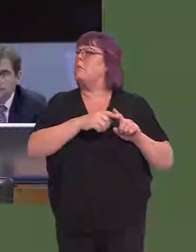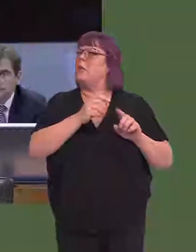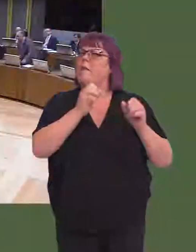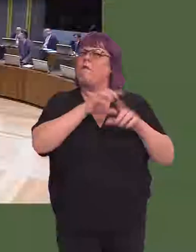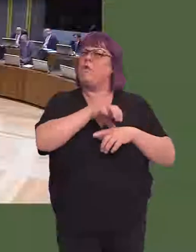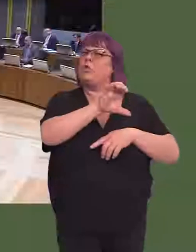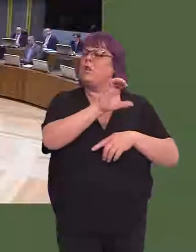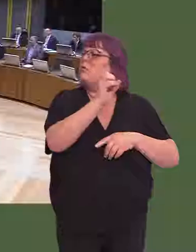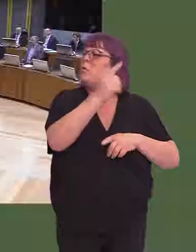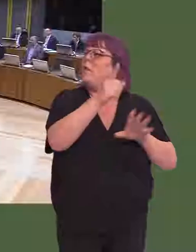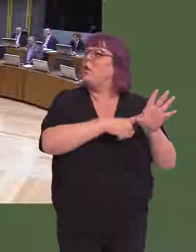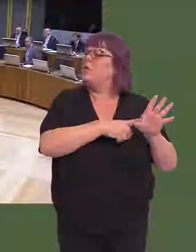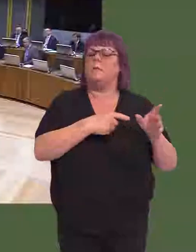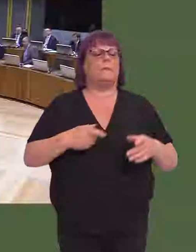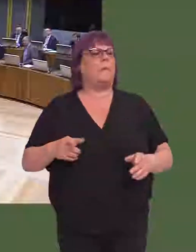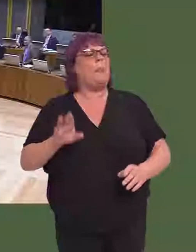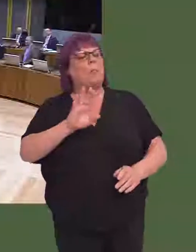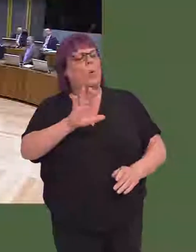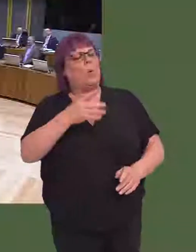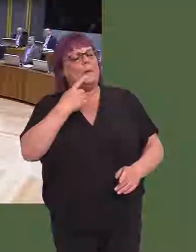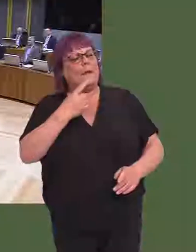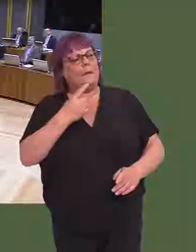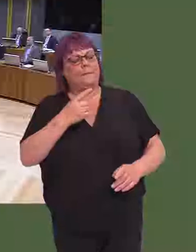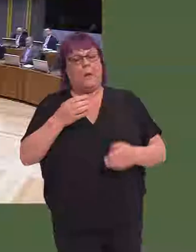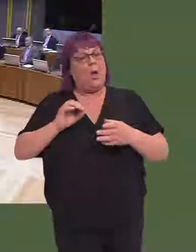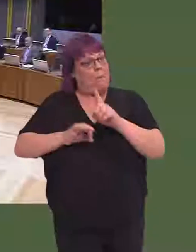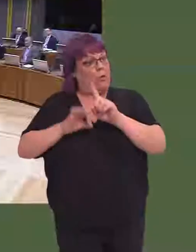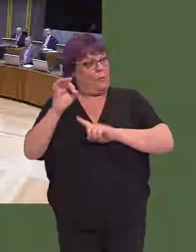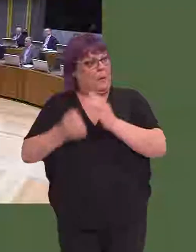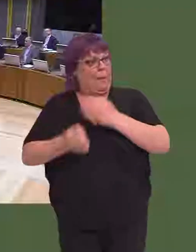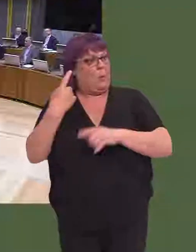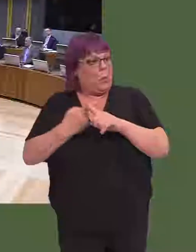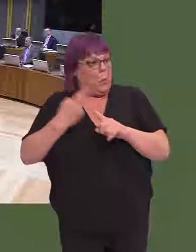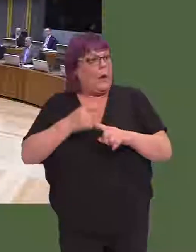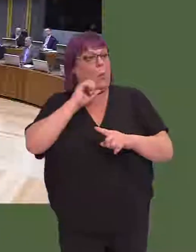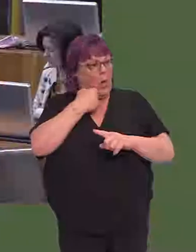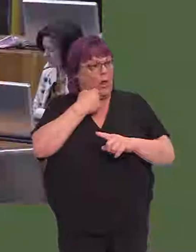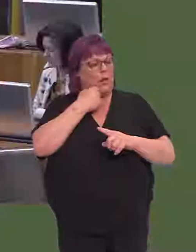Carwyn Jones AM: No, what I said was that people will start to see improvements in services very soon, certainly over the course of next year.